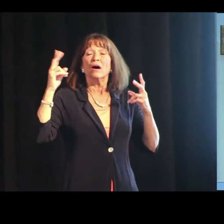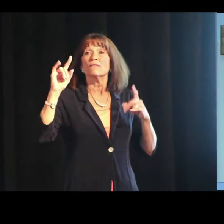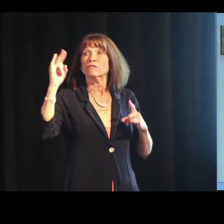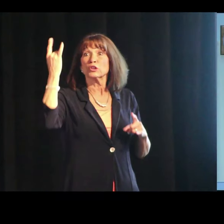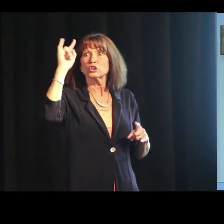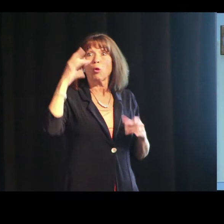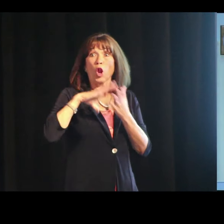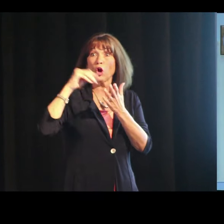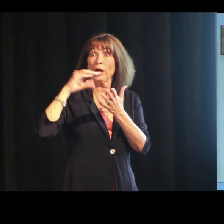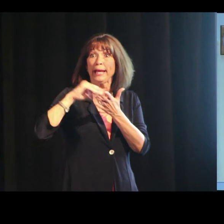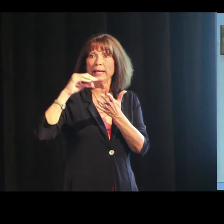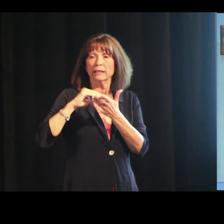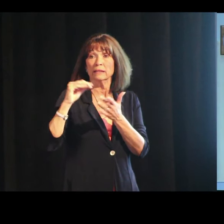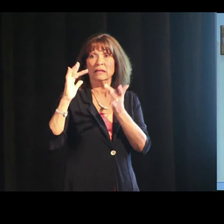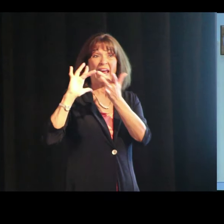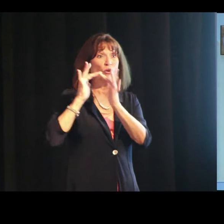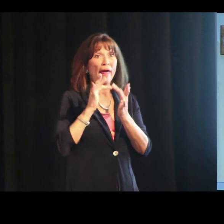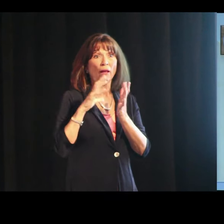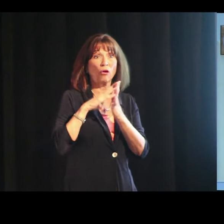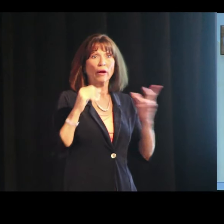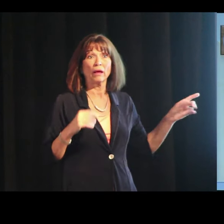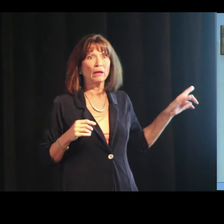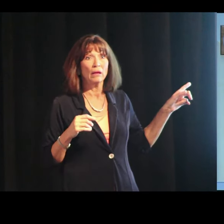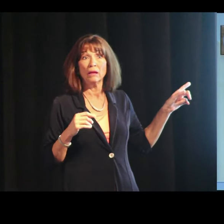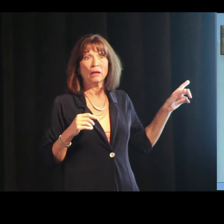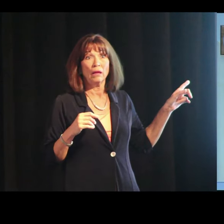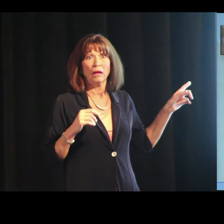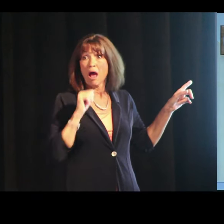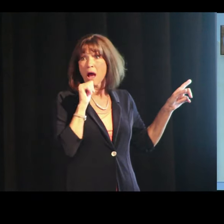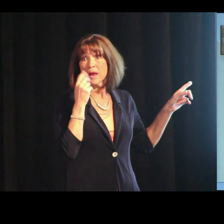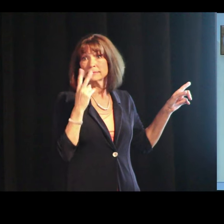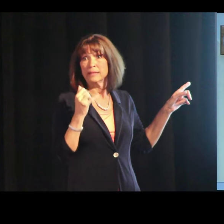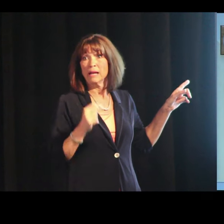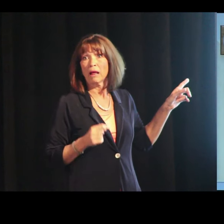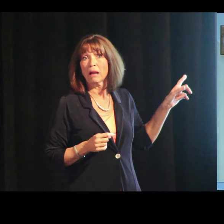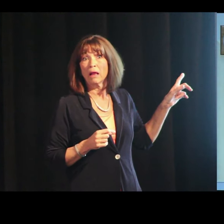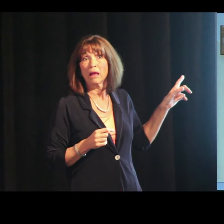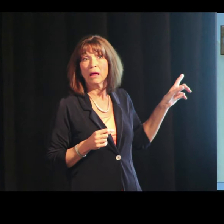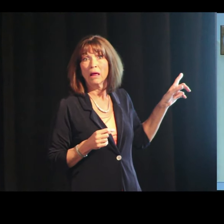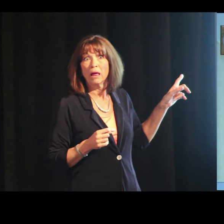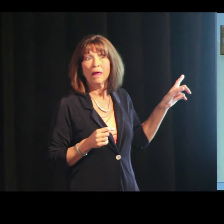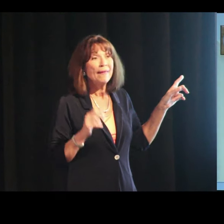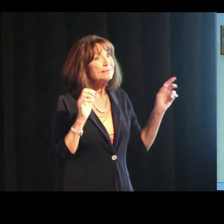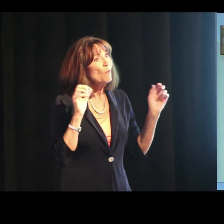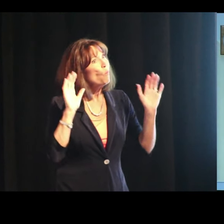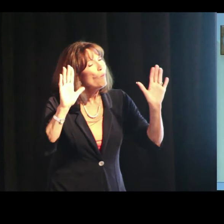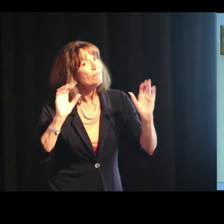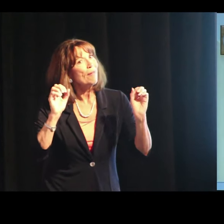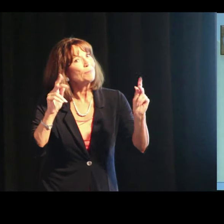Virtual learning, internet learning. I’m not seeing it. It's a wonderful opportunity